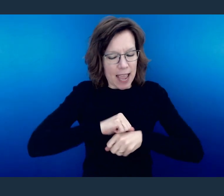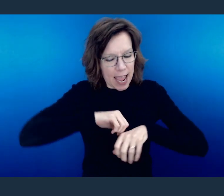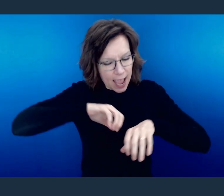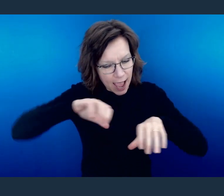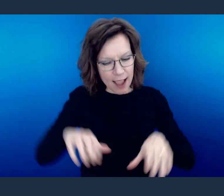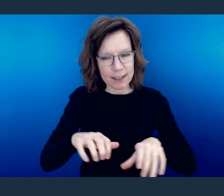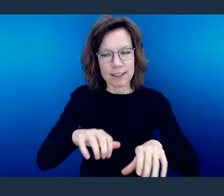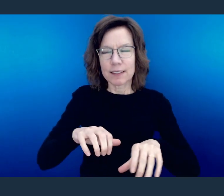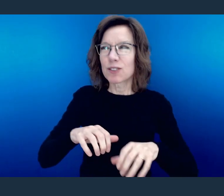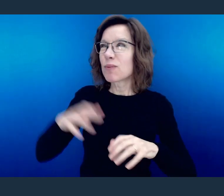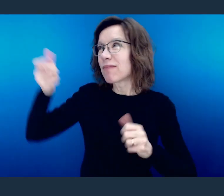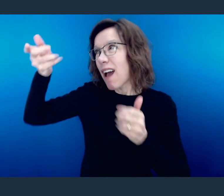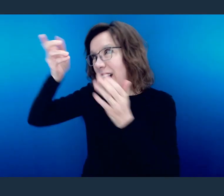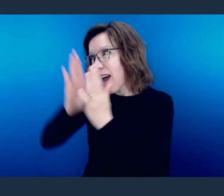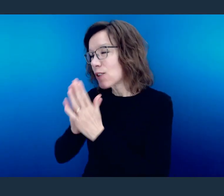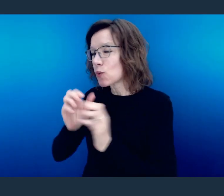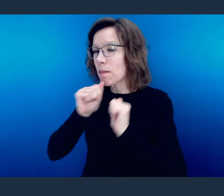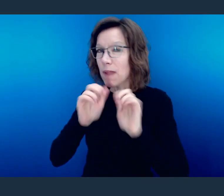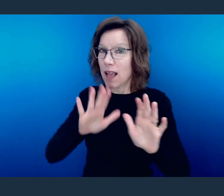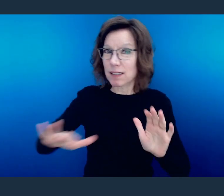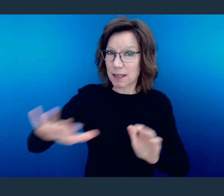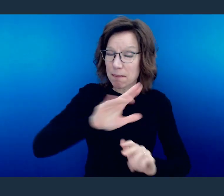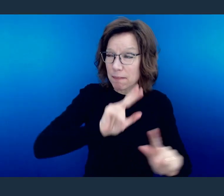So Father, bless these, Your people, and bless this time that we have.